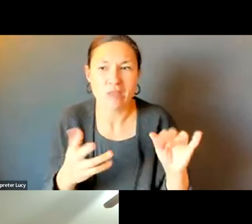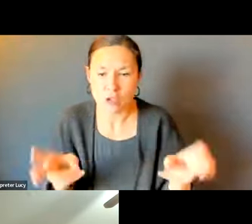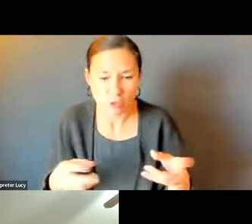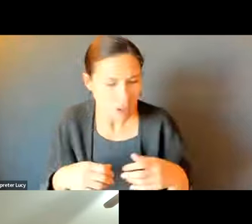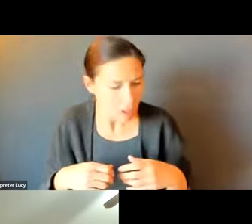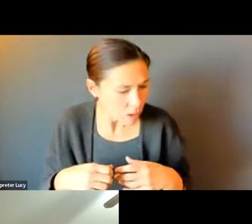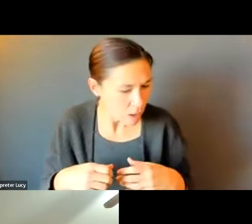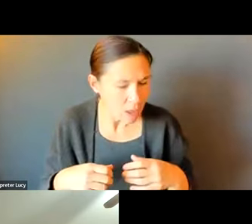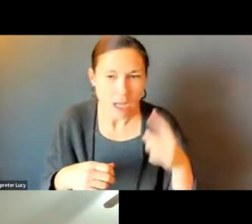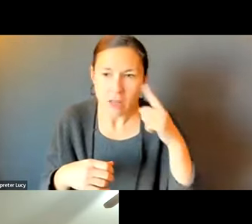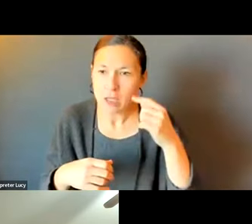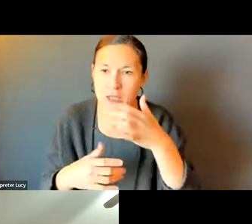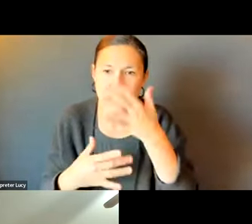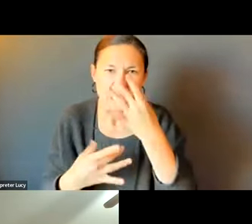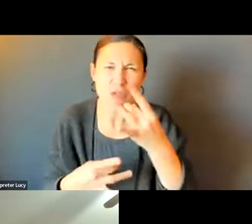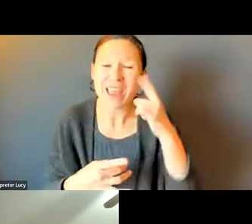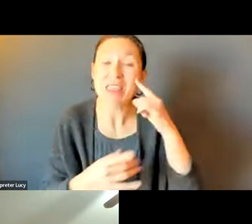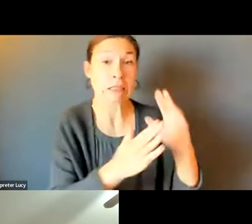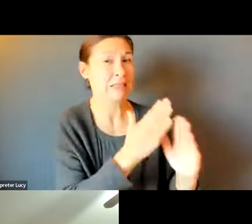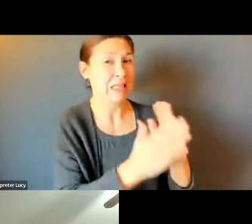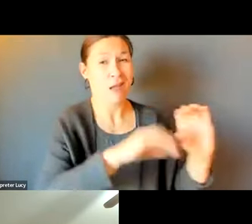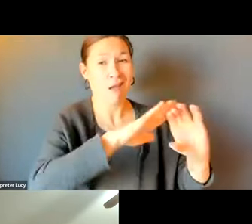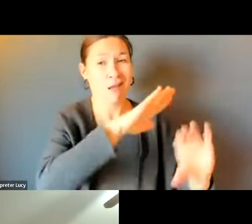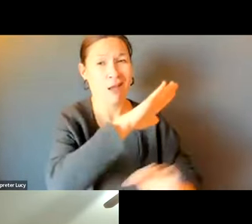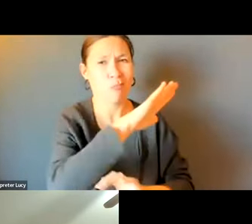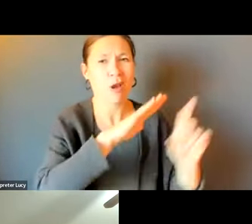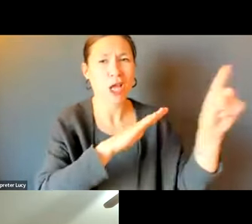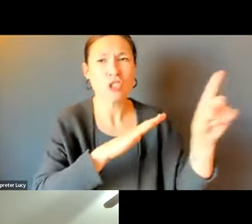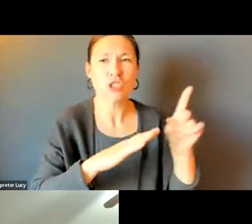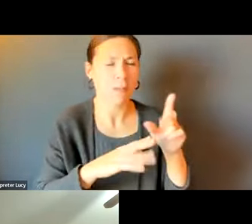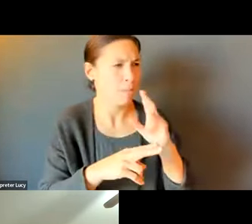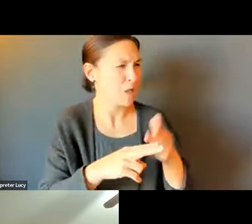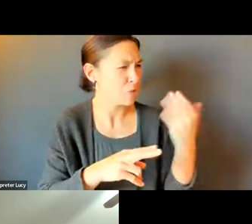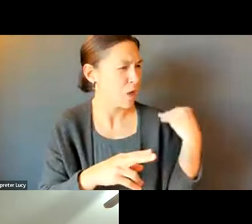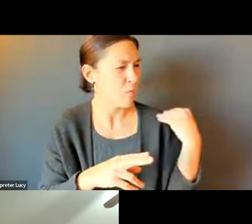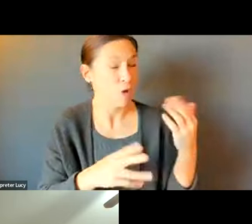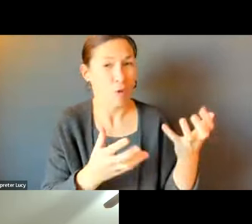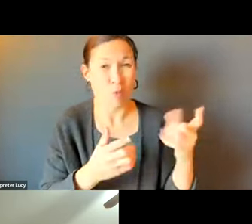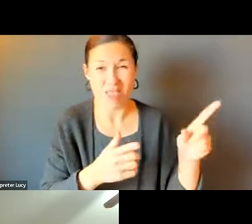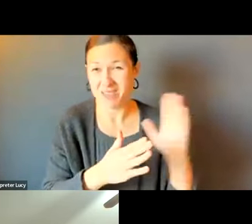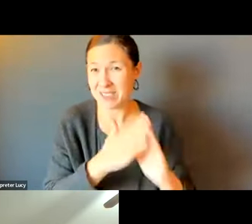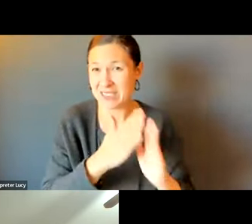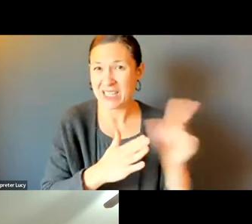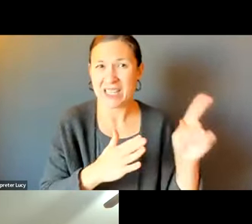TO IF THEY ARE HAVING ISSUES. I THINK ONE OF THEM -- AN INTERESTING IDEA RAISED BY